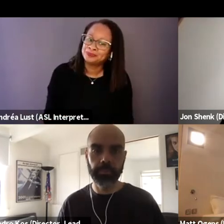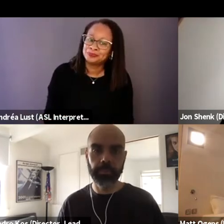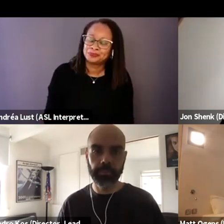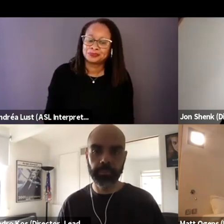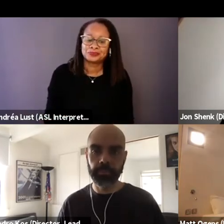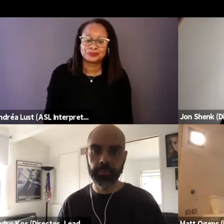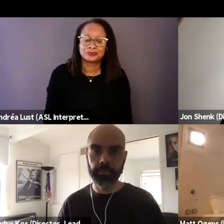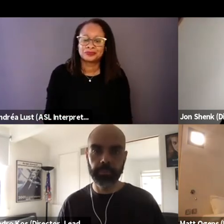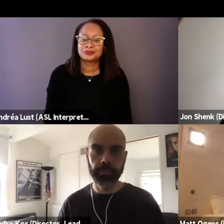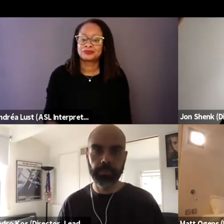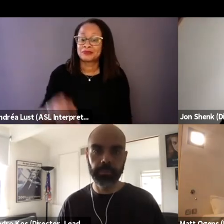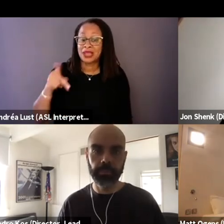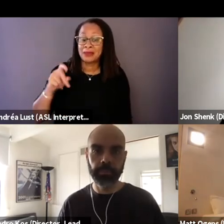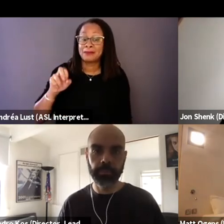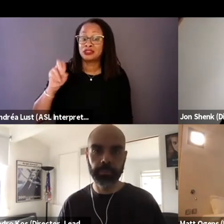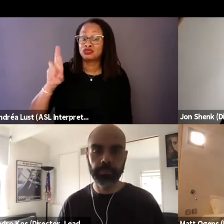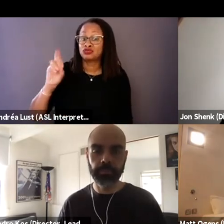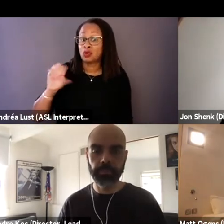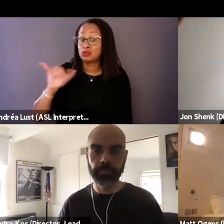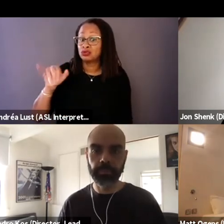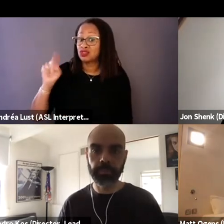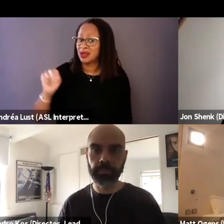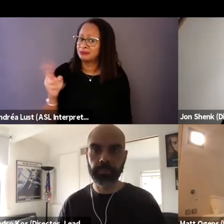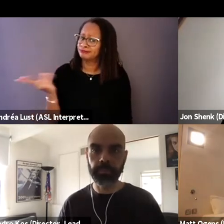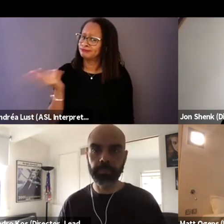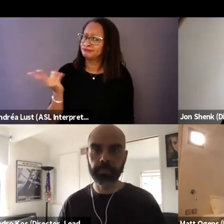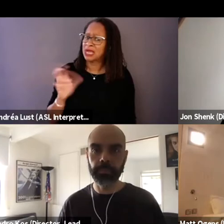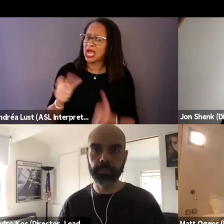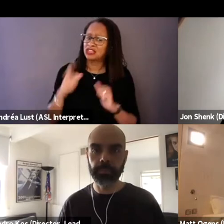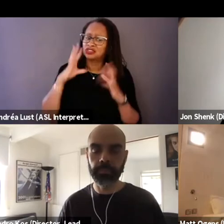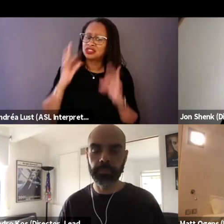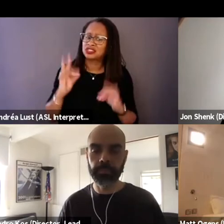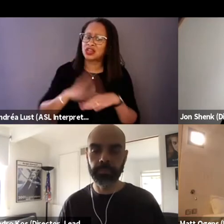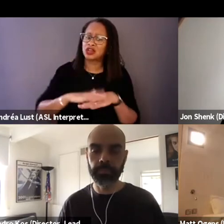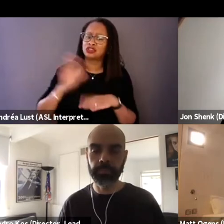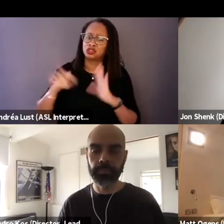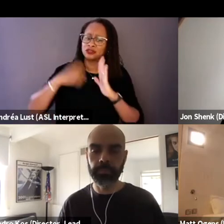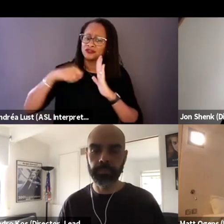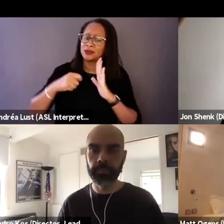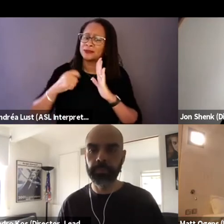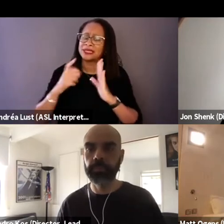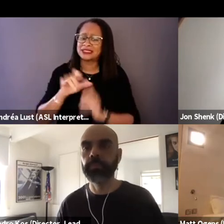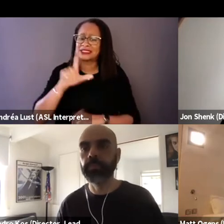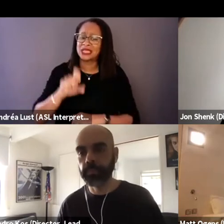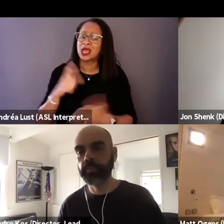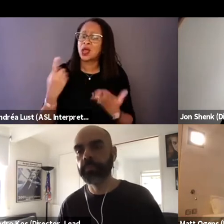And Pedro and Jon, how did you sort of decide on your shooting style? What were those discussions like between the two of you?